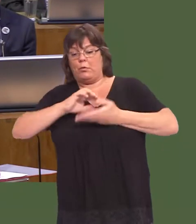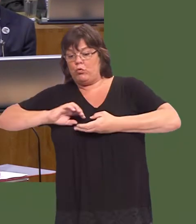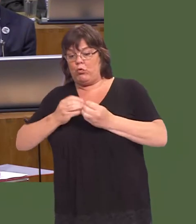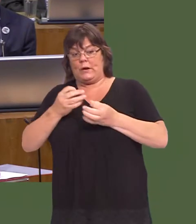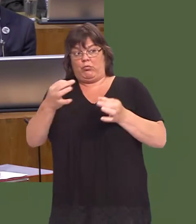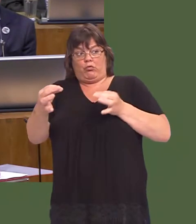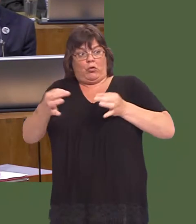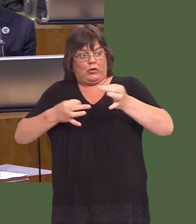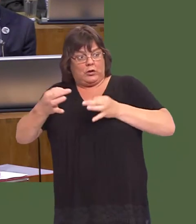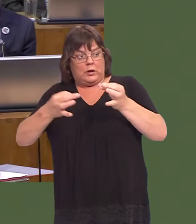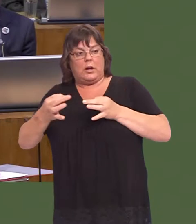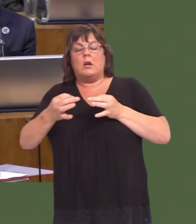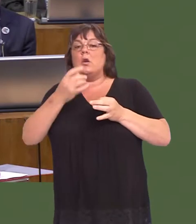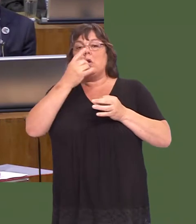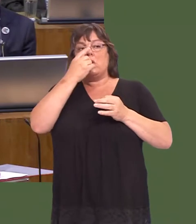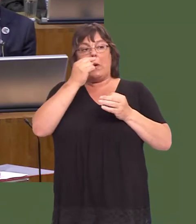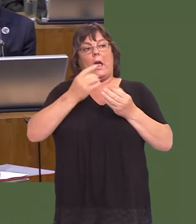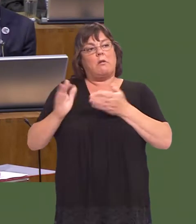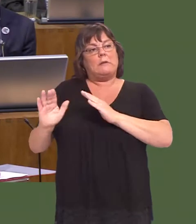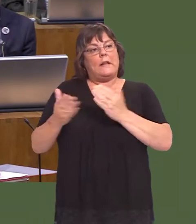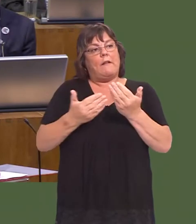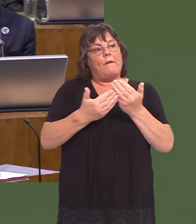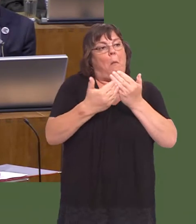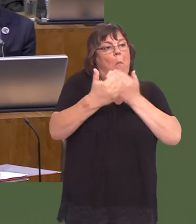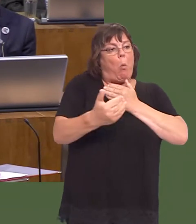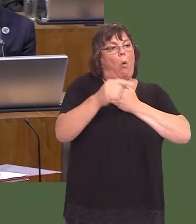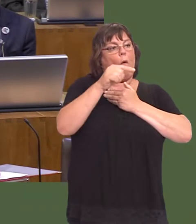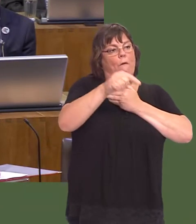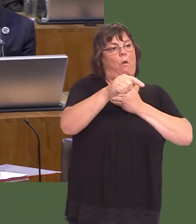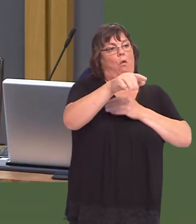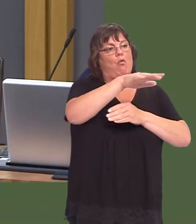strategy that we have to deliver further for rural Wales in the next few years, post Brexit.